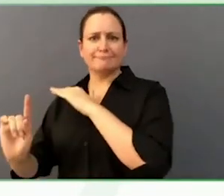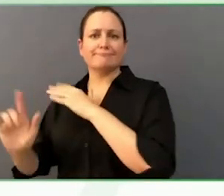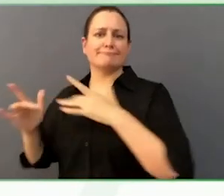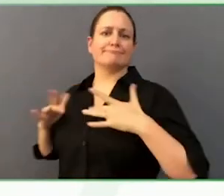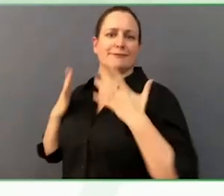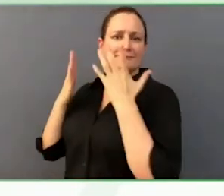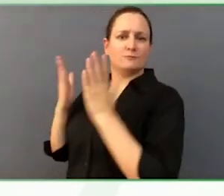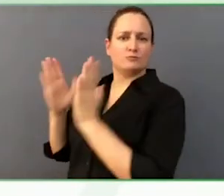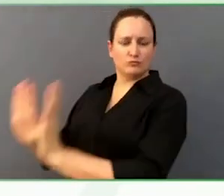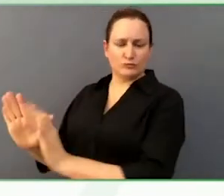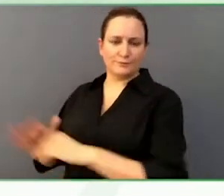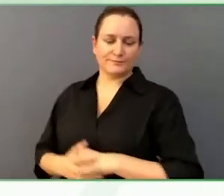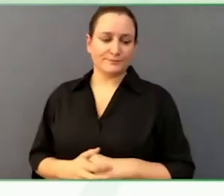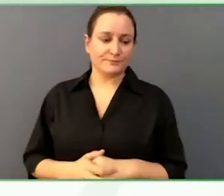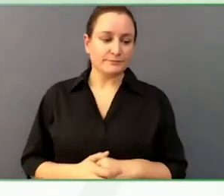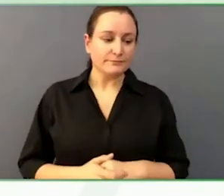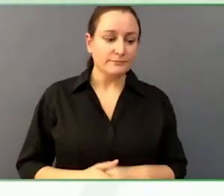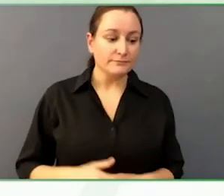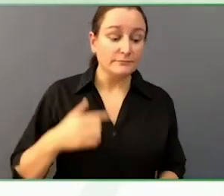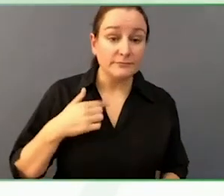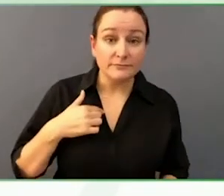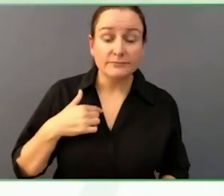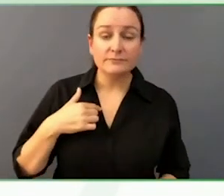approximately 5 1/2 years now.